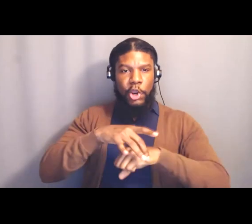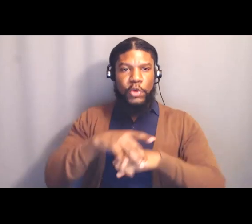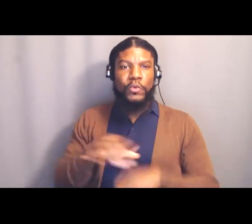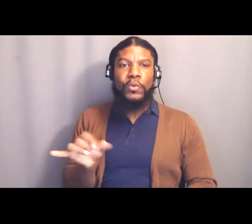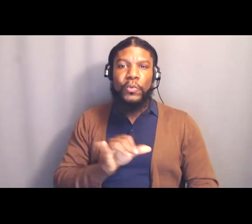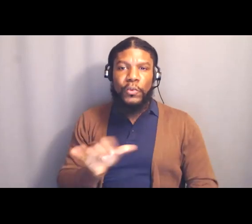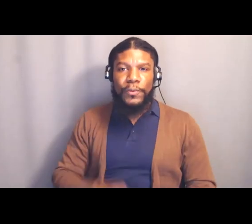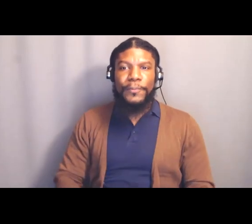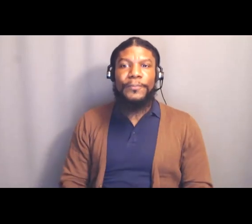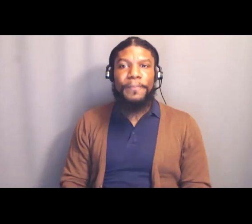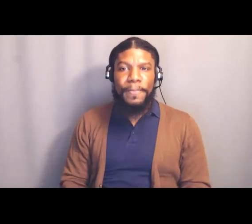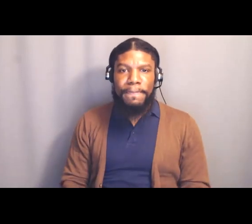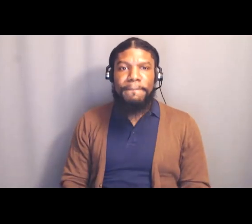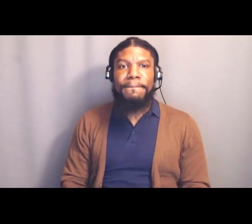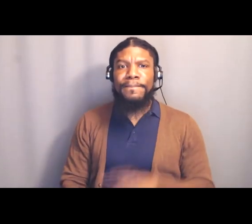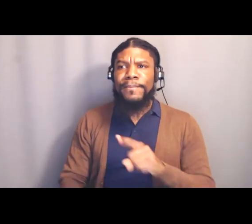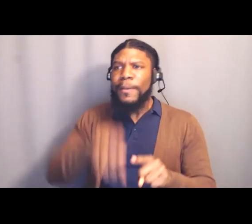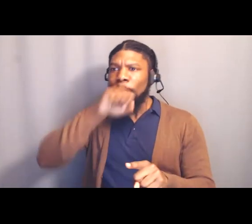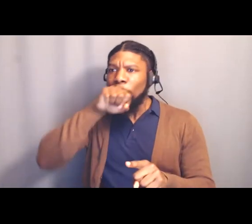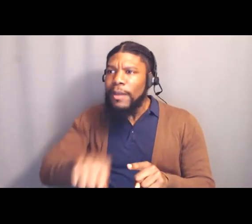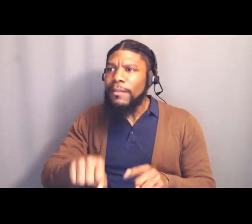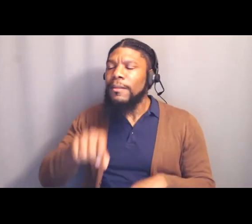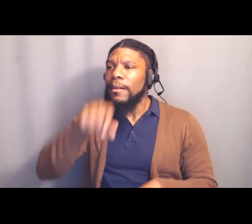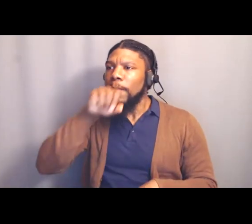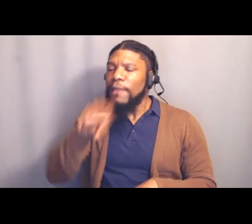I love that, and I love that you call it a short term statement, right?